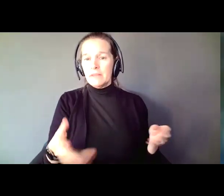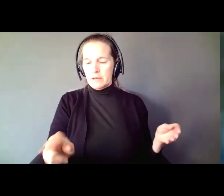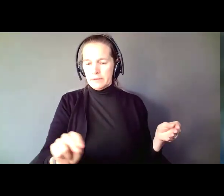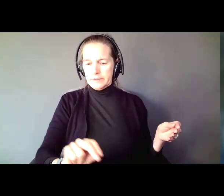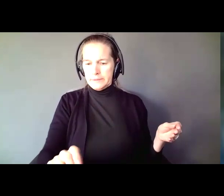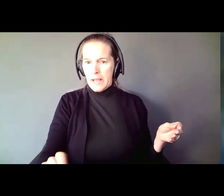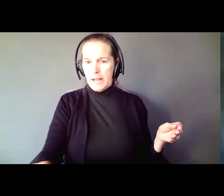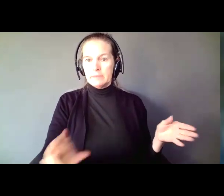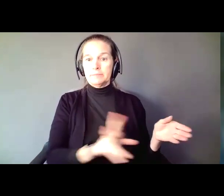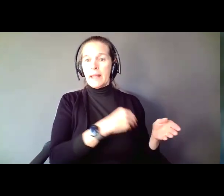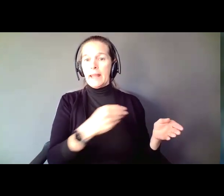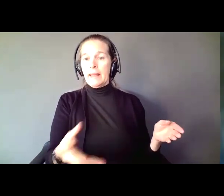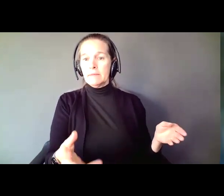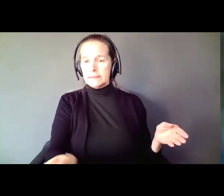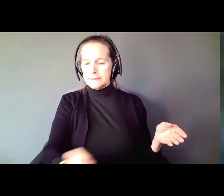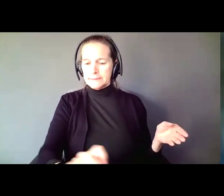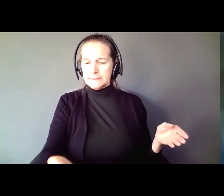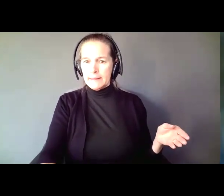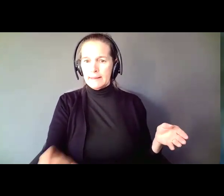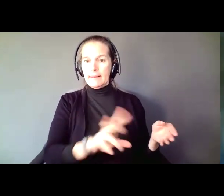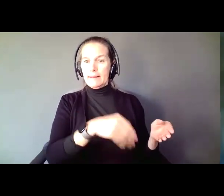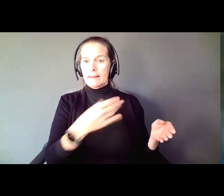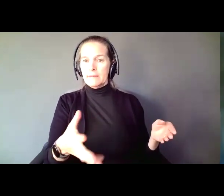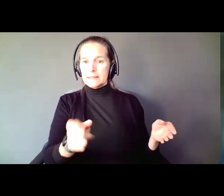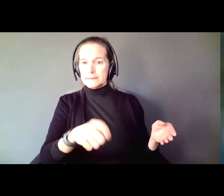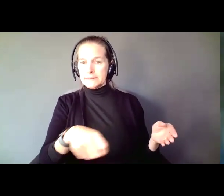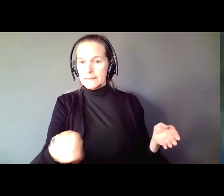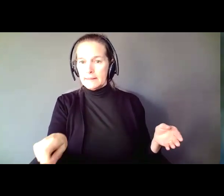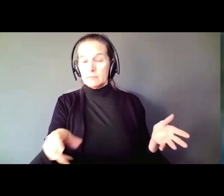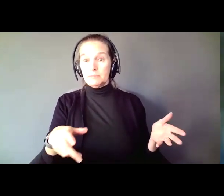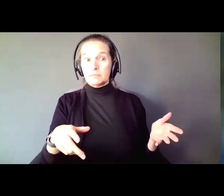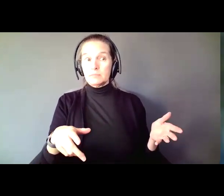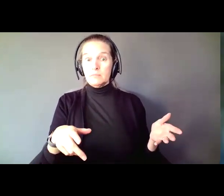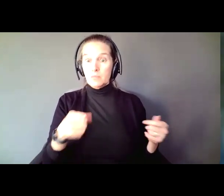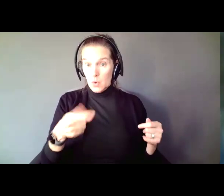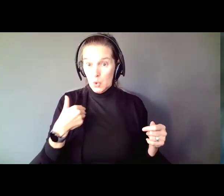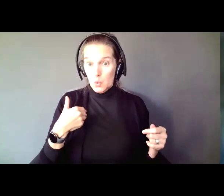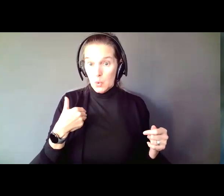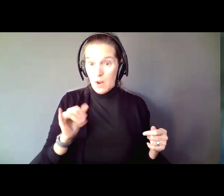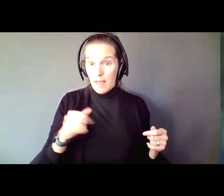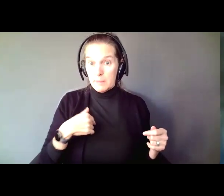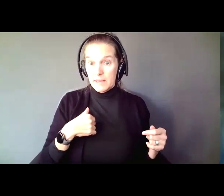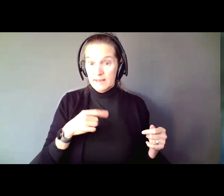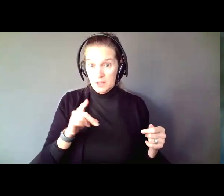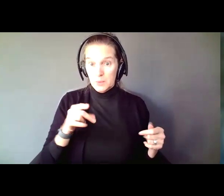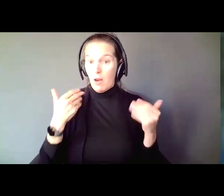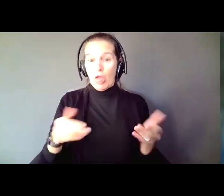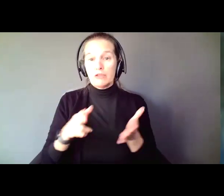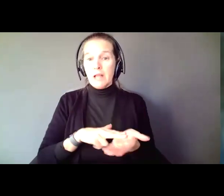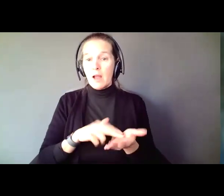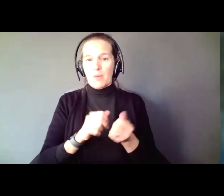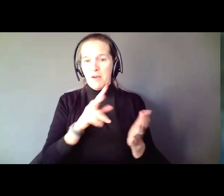sign here. I ask. Were you like me? Did you sign them without reading them first? Because if you were like me and